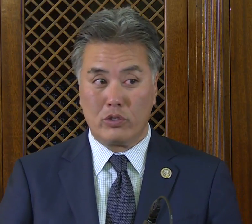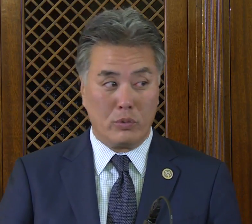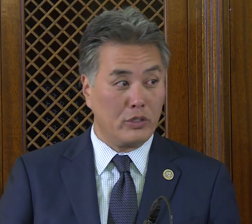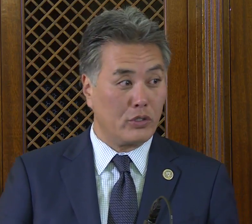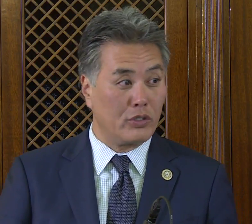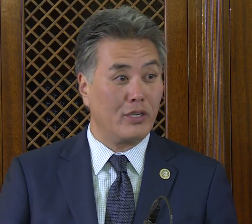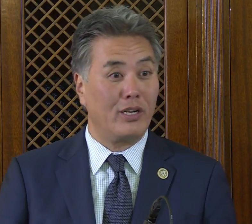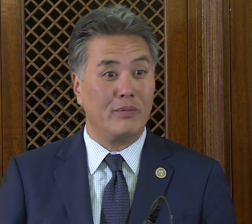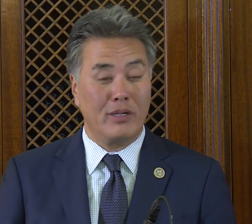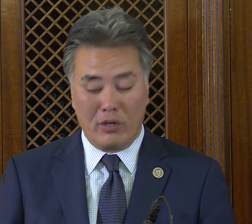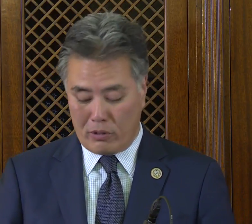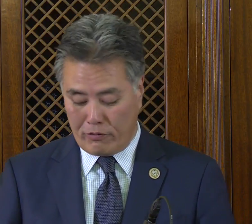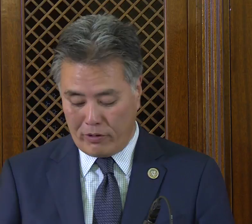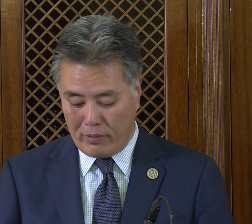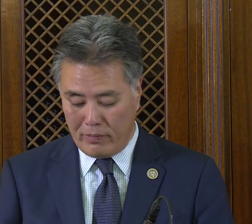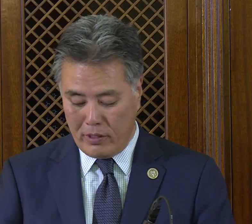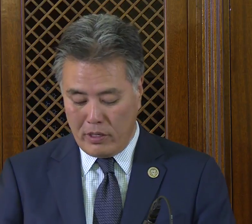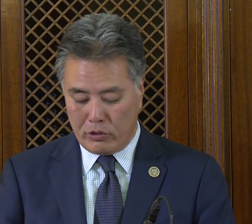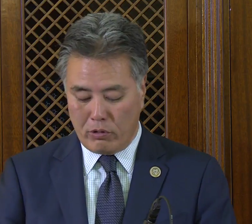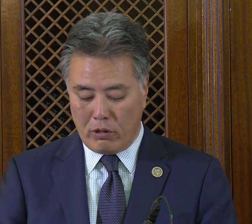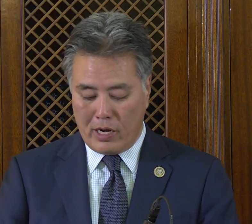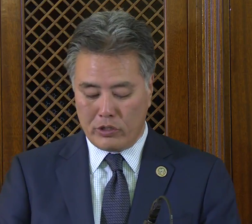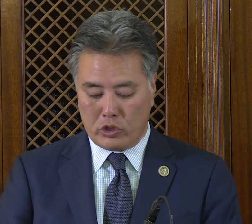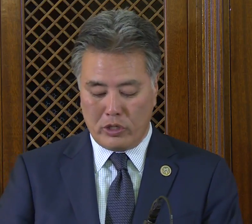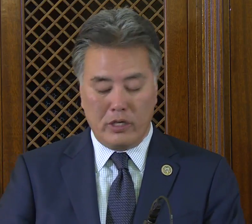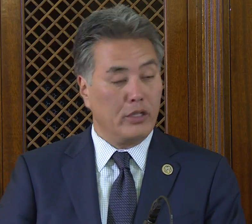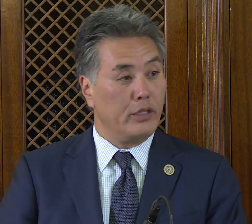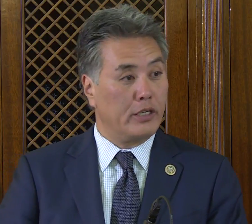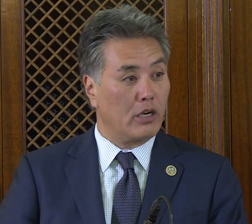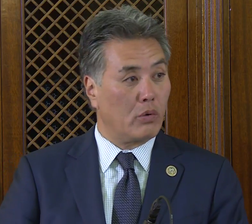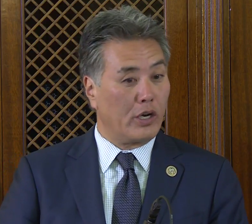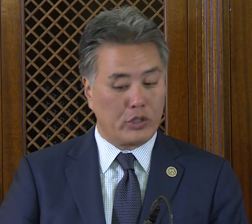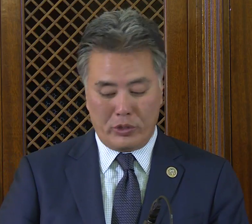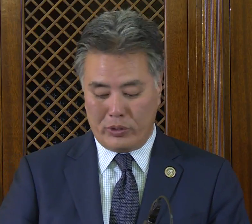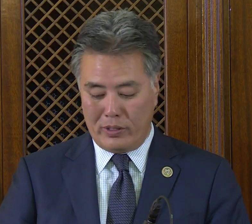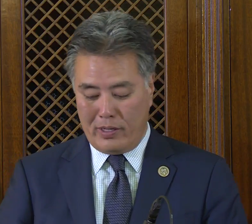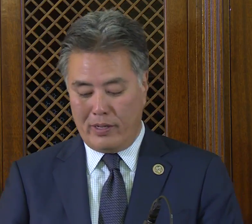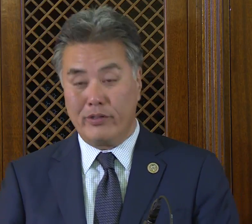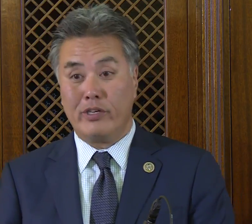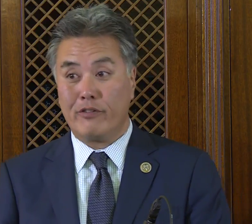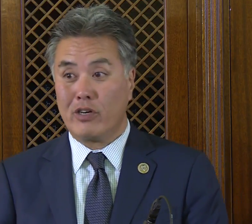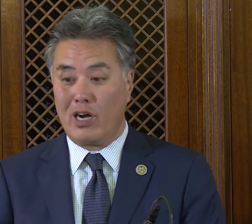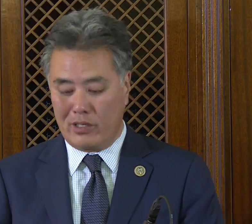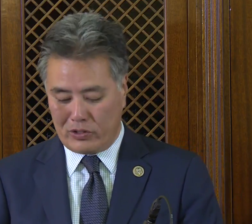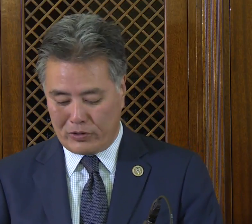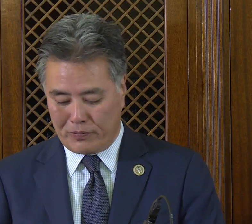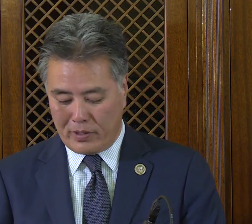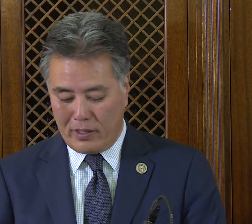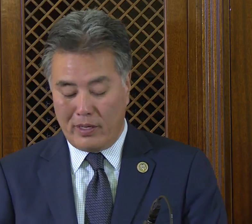who we just heard from, to launch the Congressional Deaf Caucus.